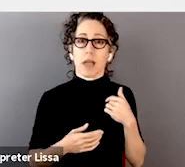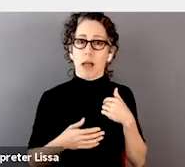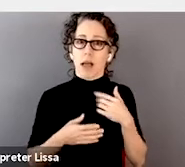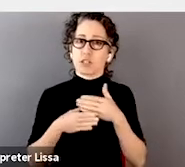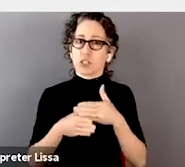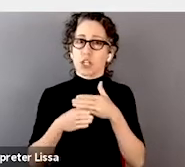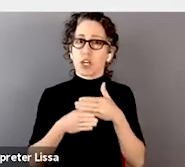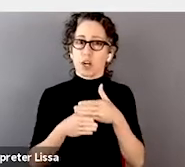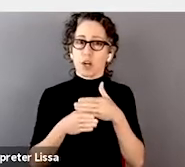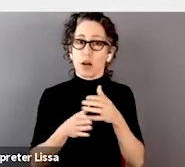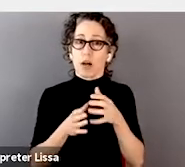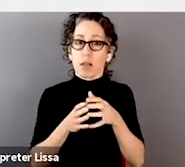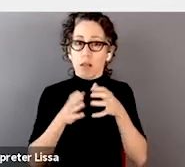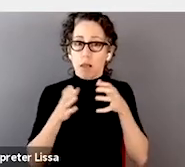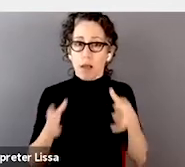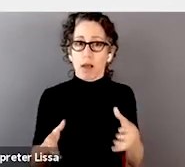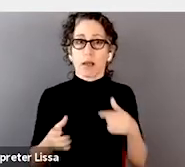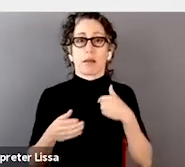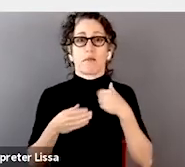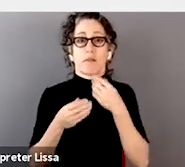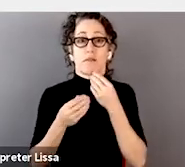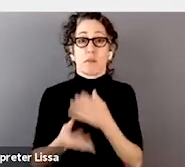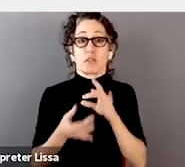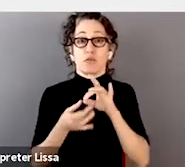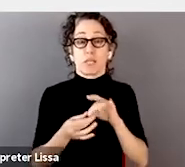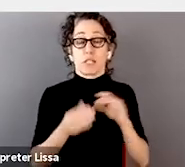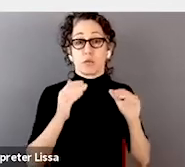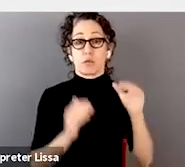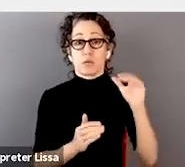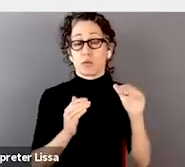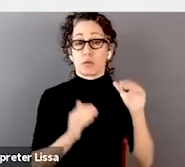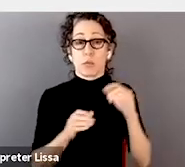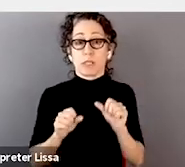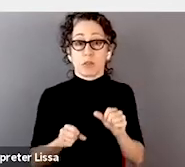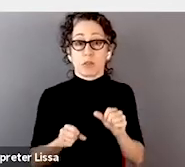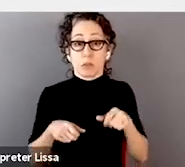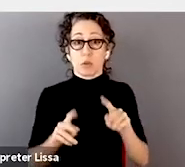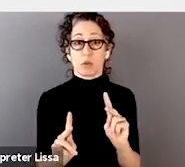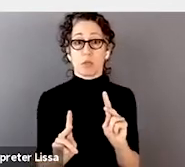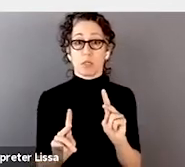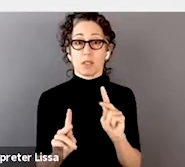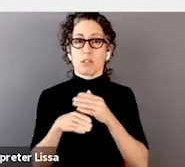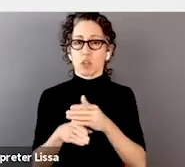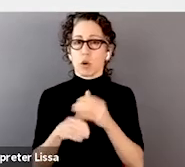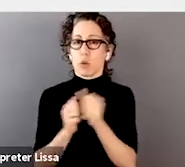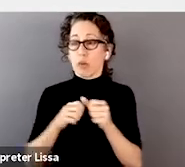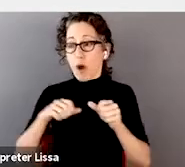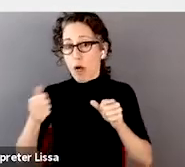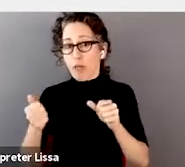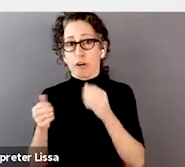who were not aware of potential opportunities that they could take some tools to give them some insights